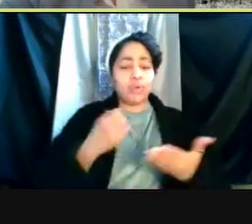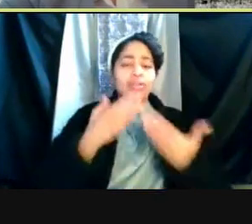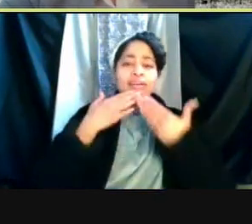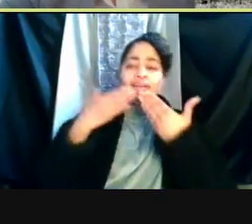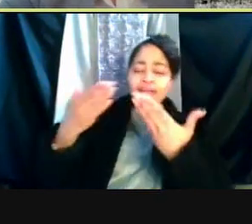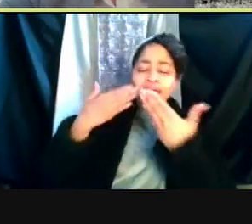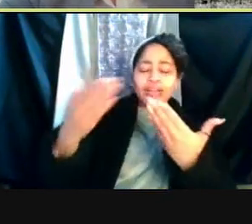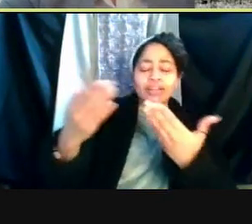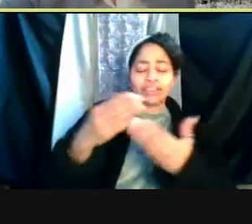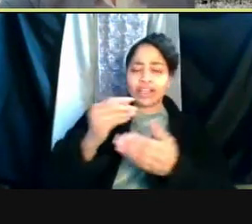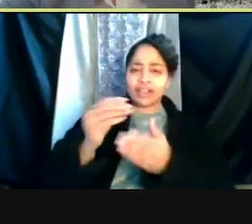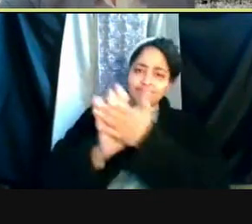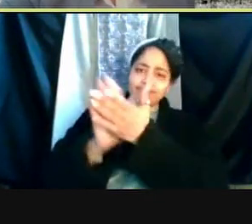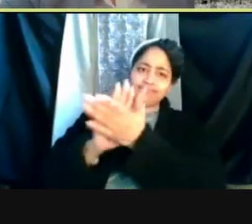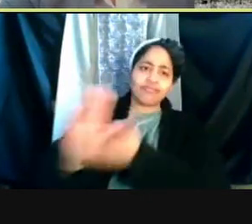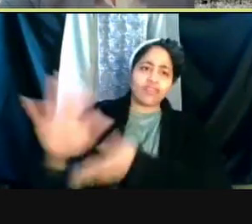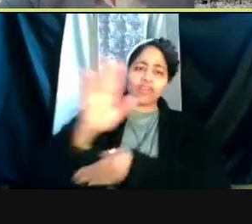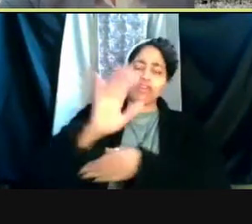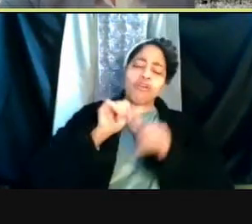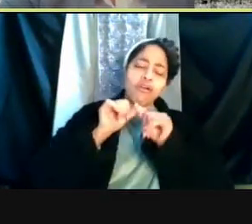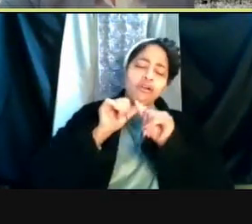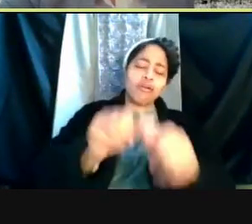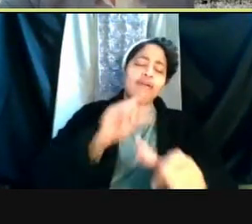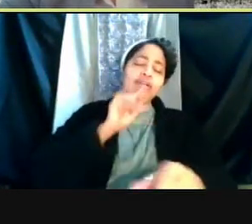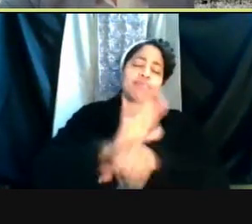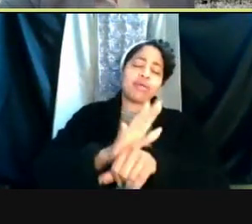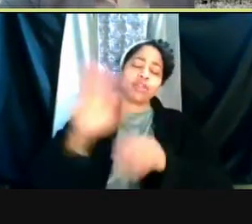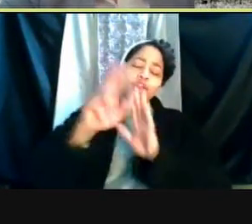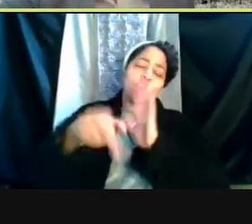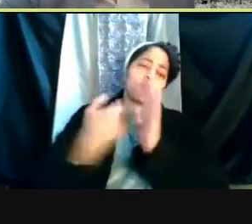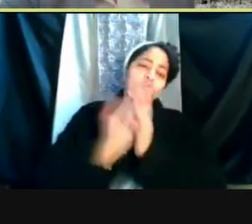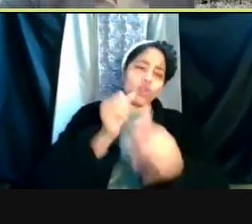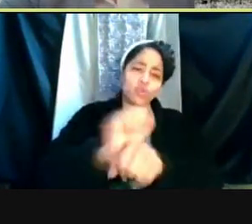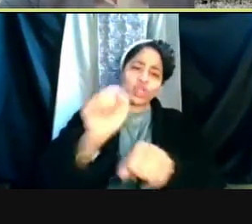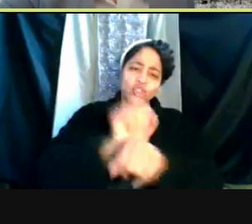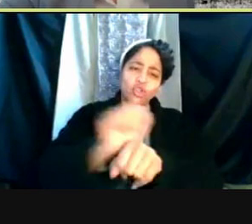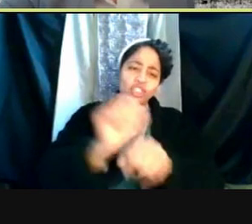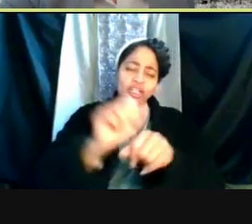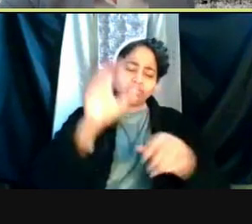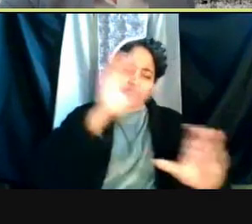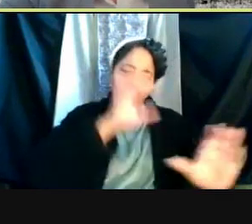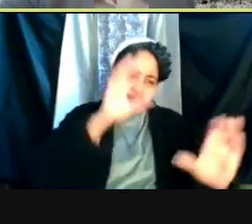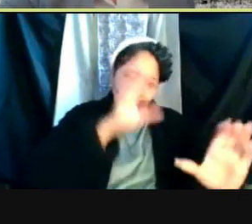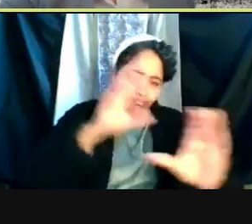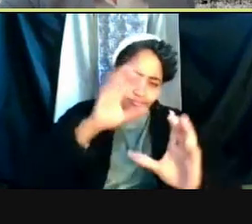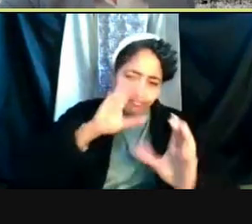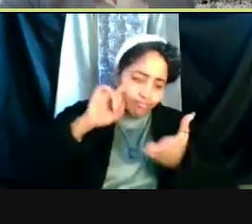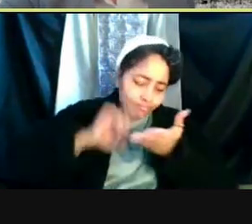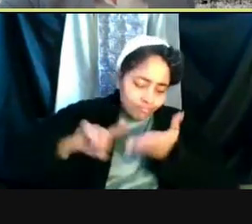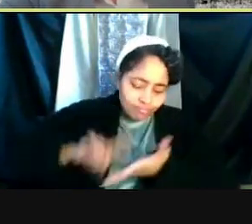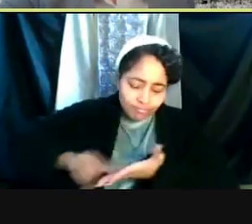for their ongoing commitment to serving the world through research and scholarship. Showing up day in and day out over these past 10 months